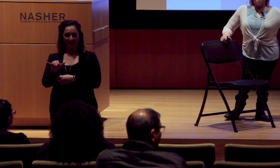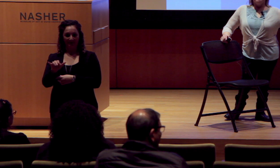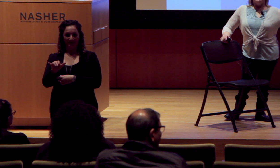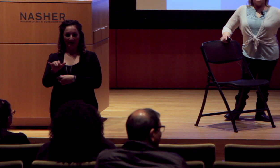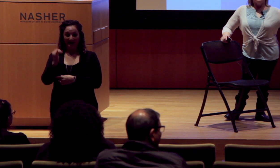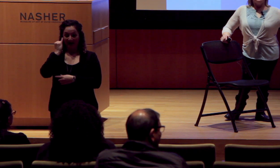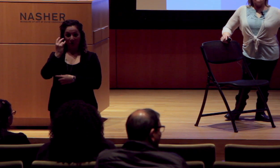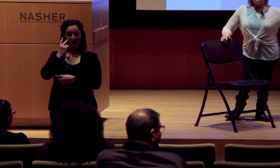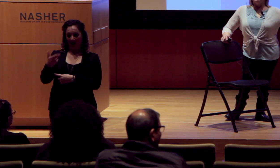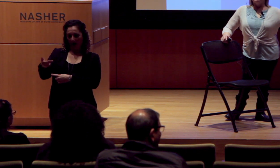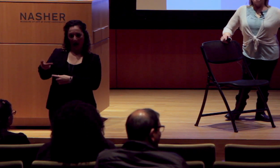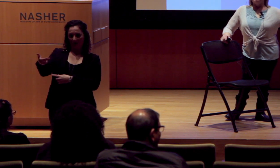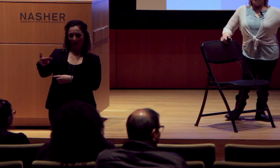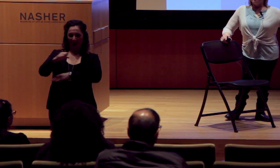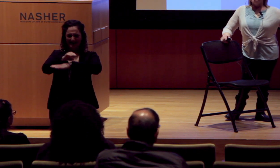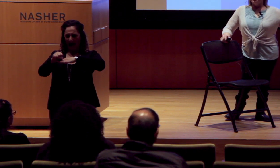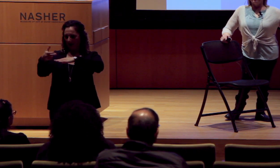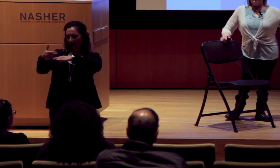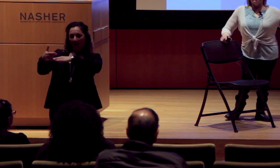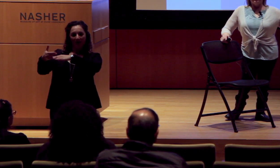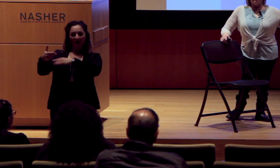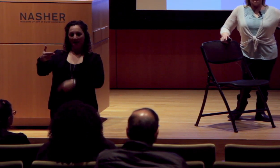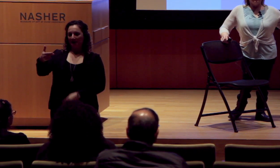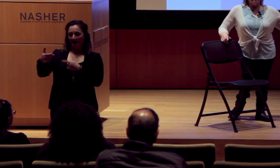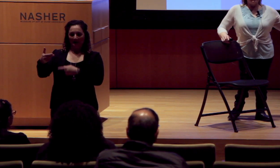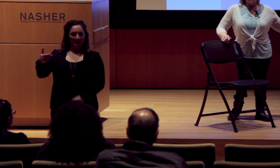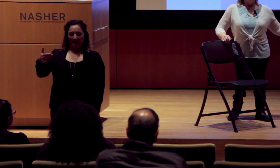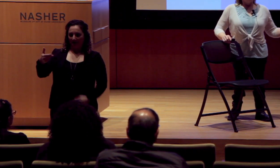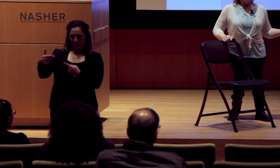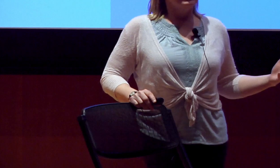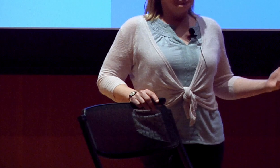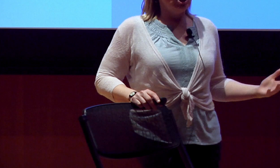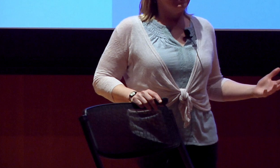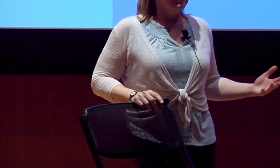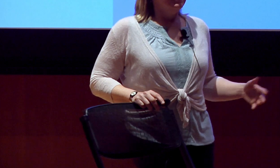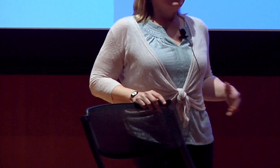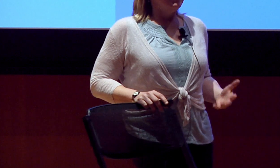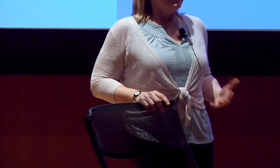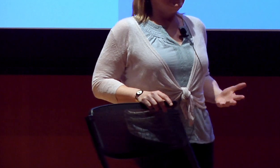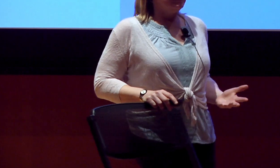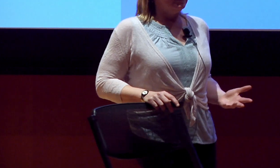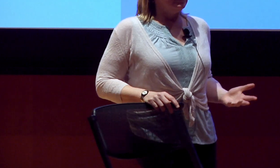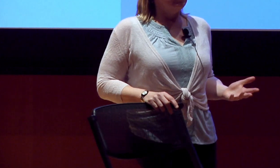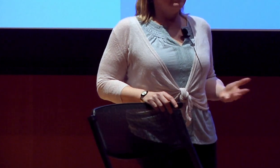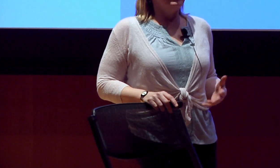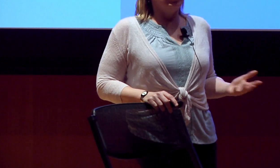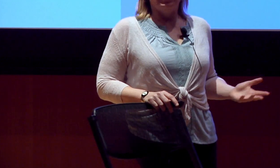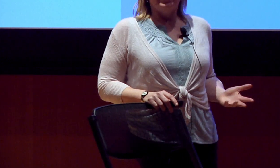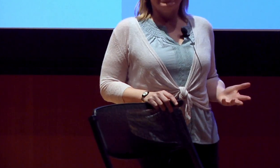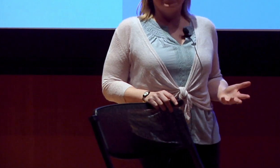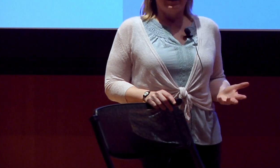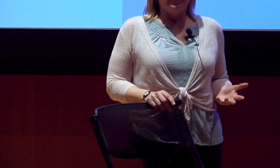And that’s kind of like what it is with disability. The audience is going to see the disability and, because we’ve been conditioned to think that disability is relevant to the plot somehow,